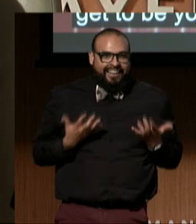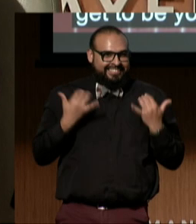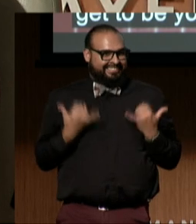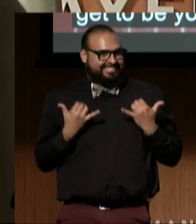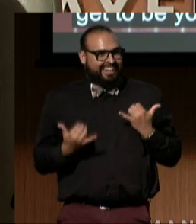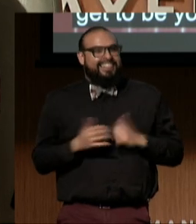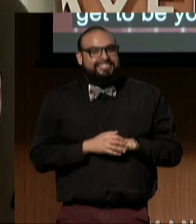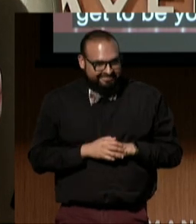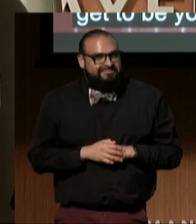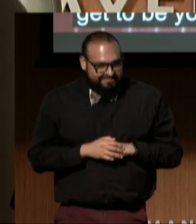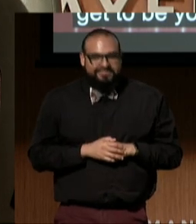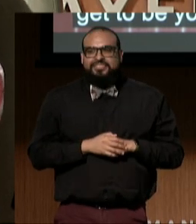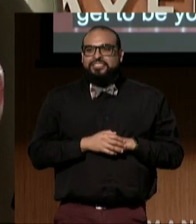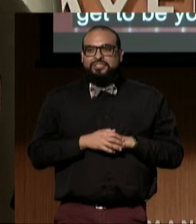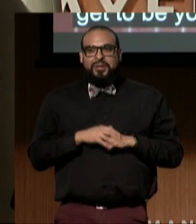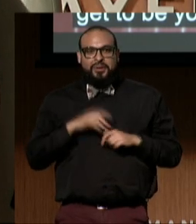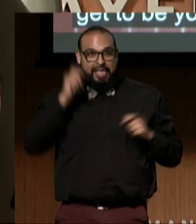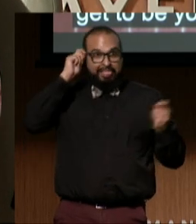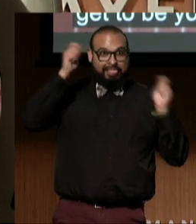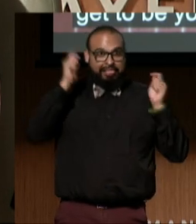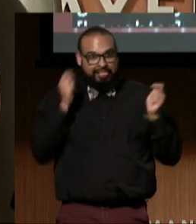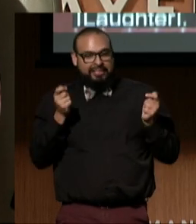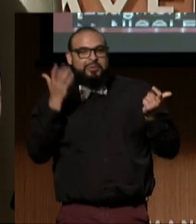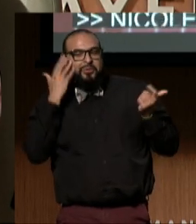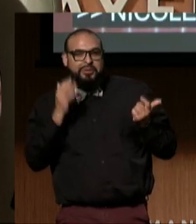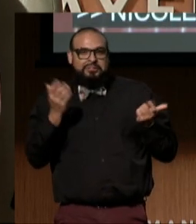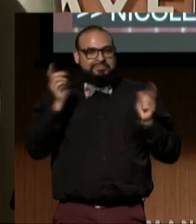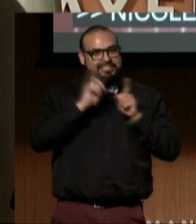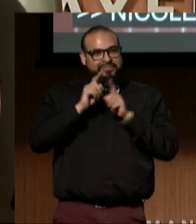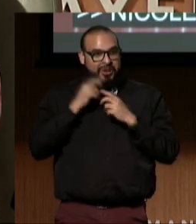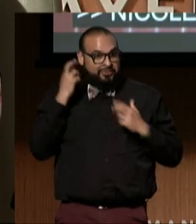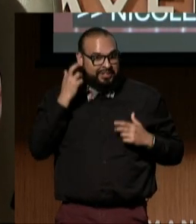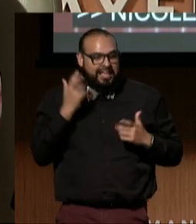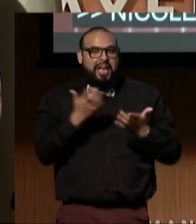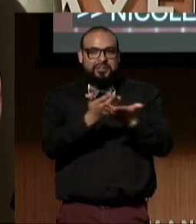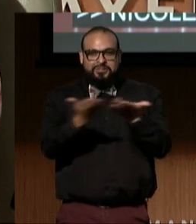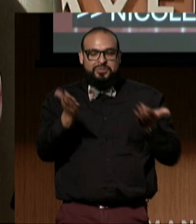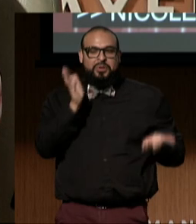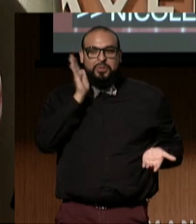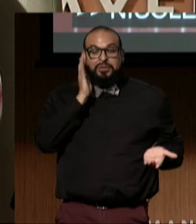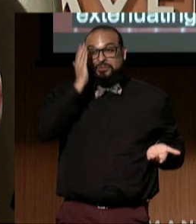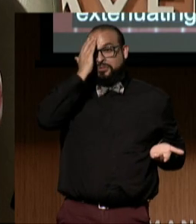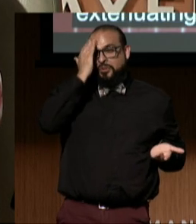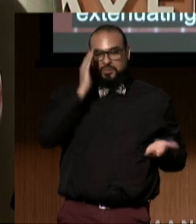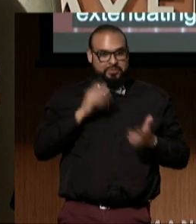and so, due to multiple extenuating circumstances, you will get to know as our program goes on,